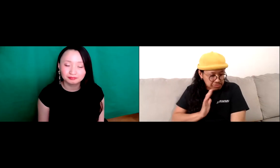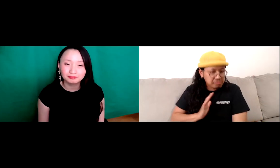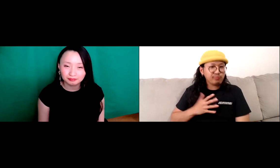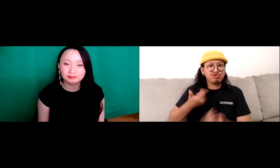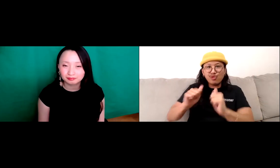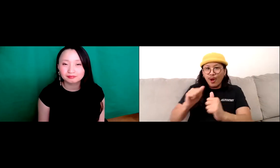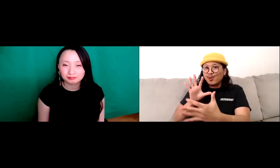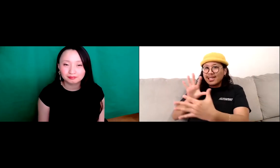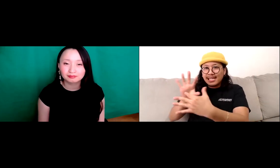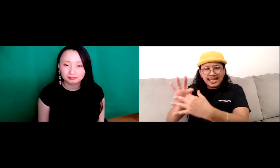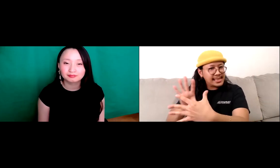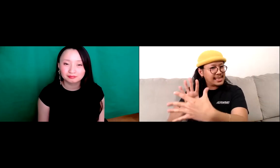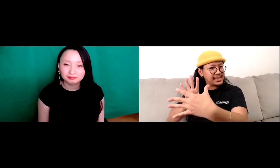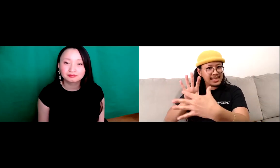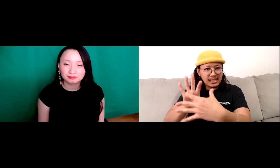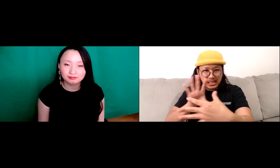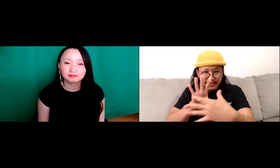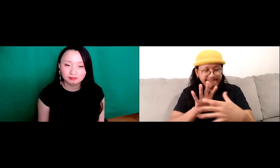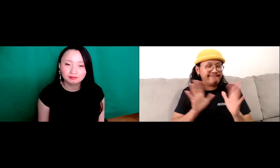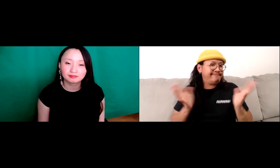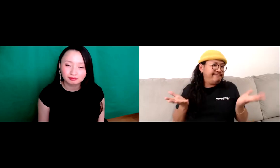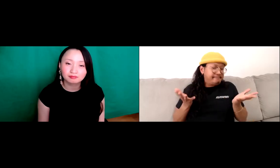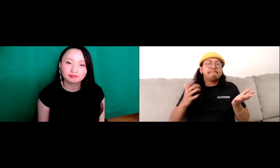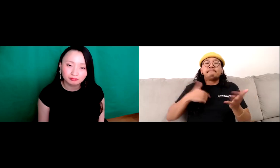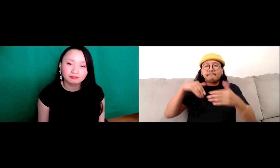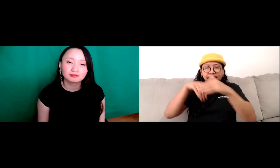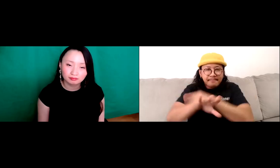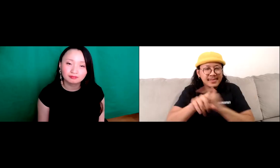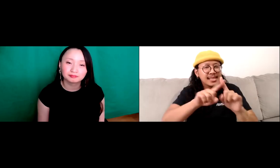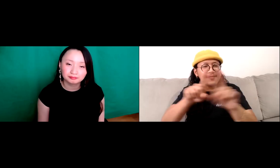what I originally expected, there were a lot of clicks in groups of people who already